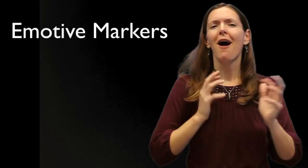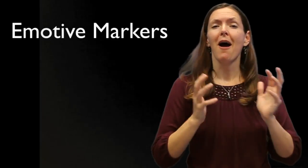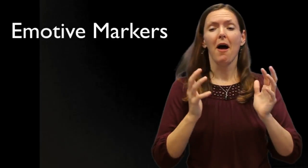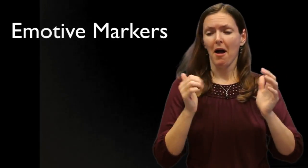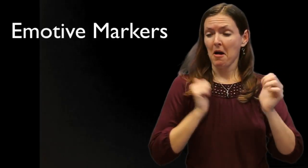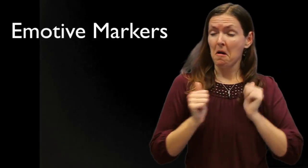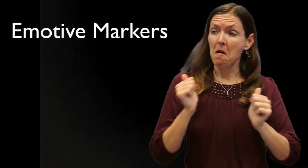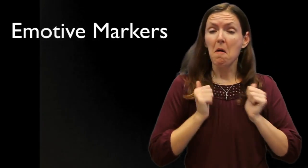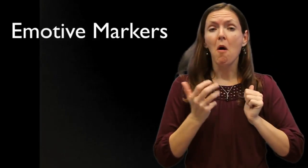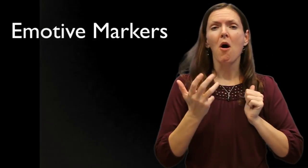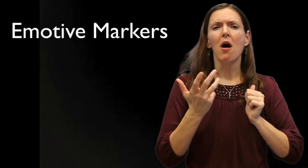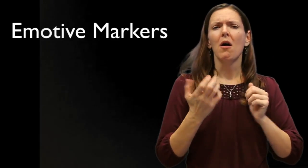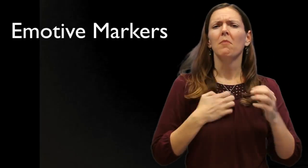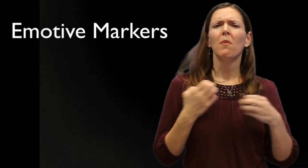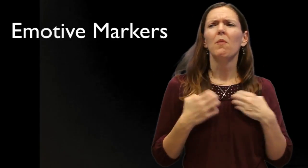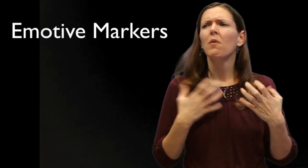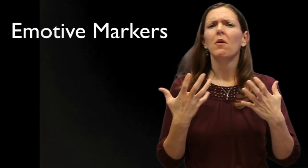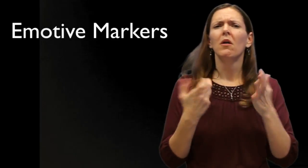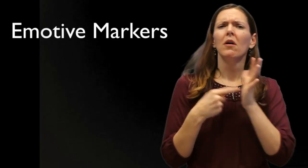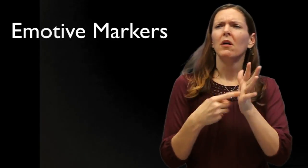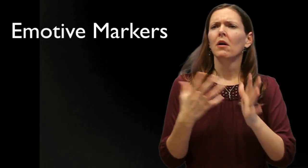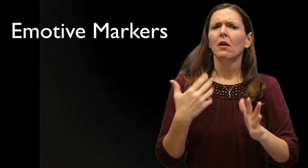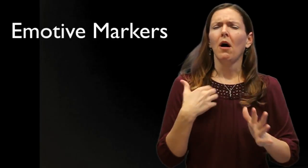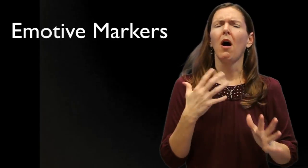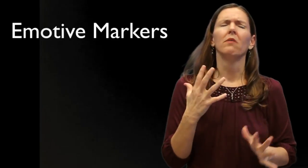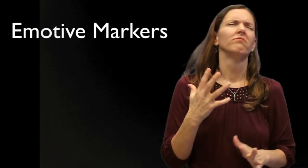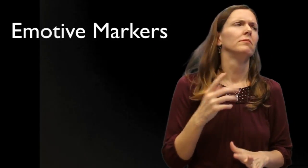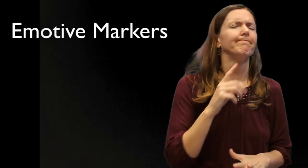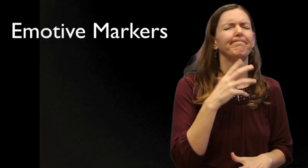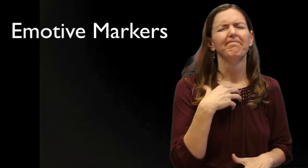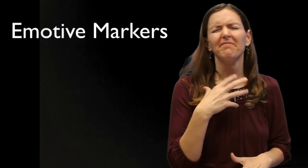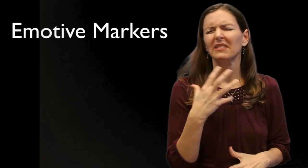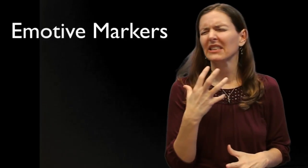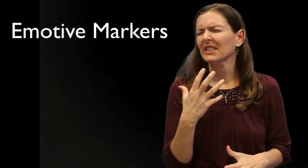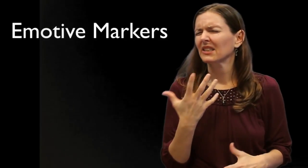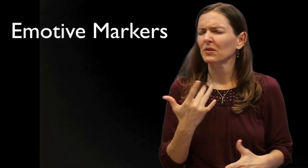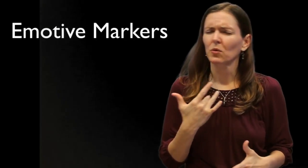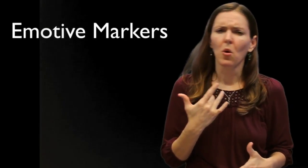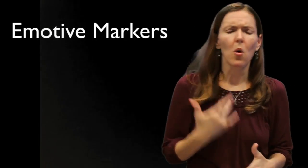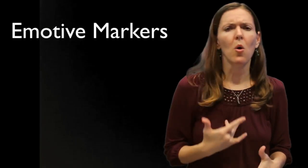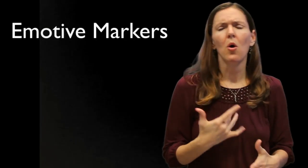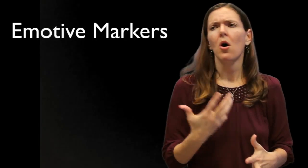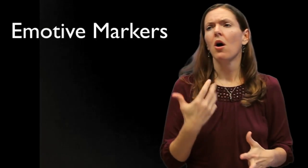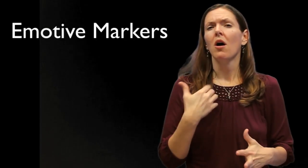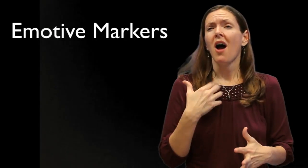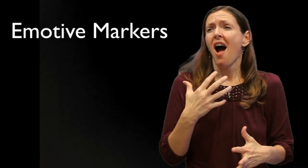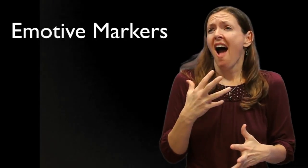Well, maybe not exactly theatrical - more of showing emotions such as disgust, frustration, depression,